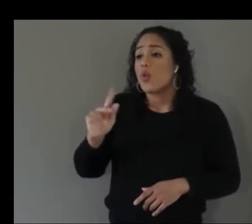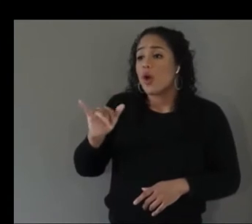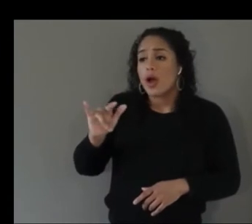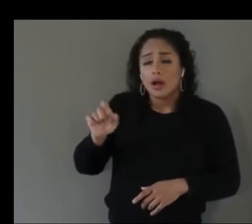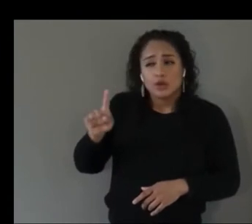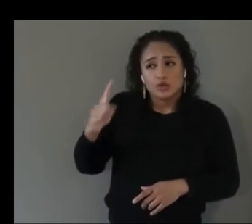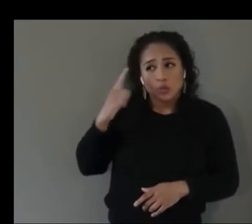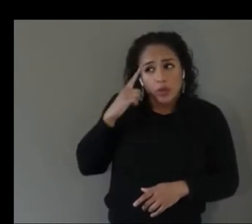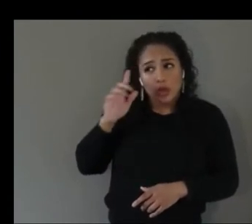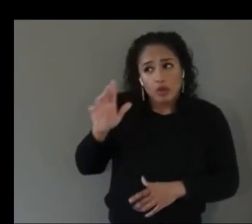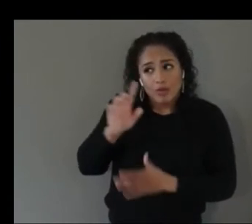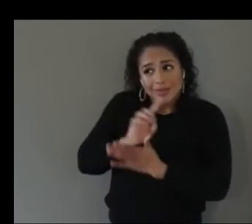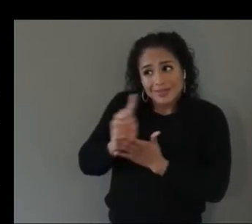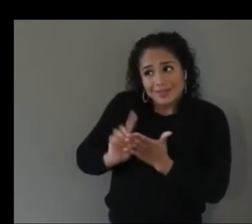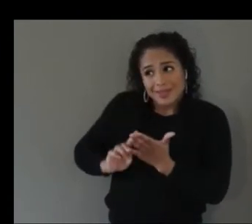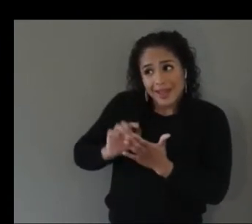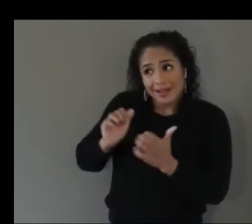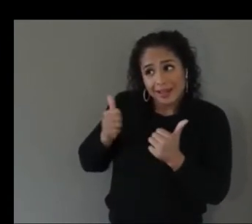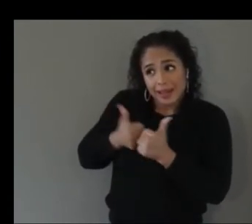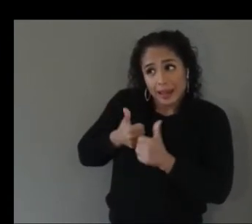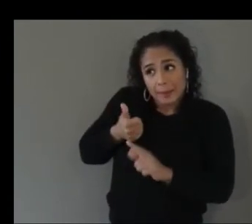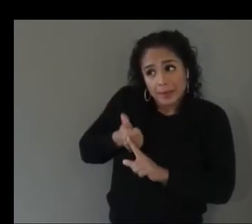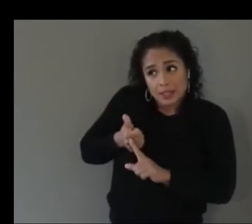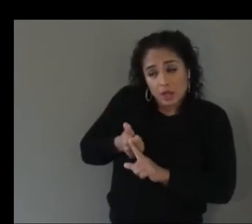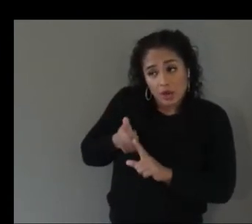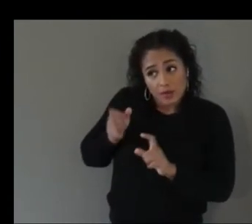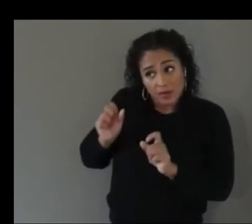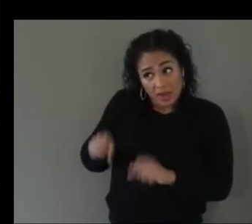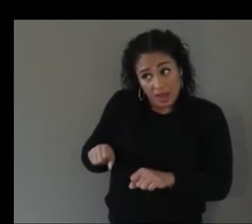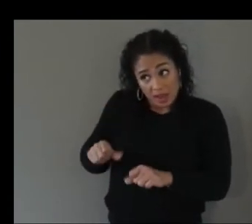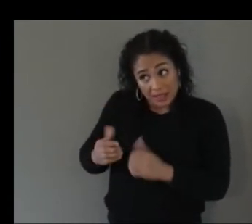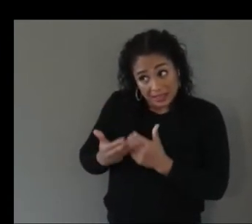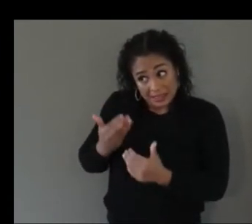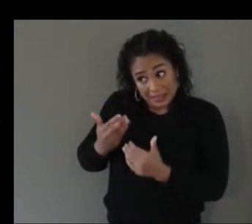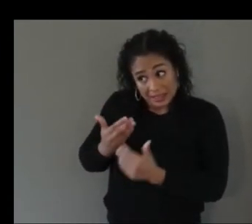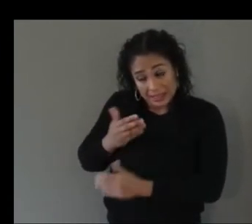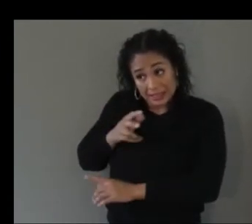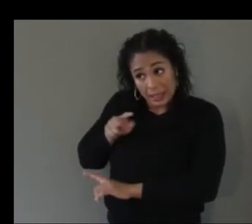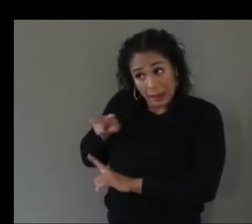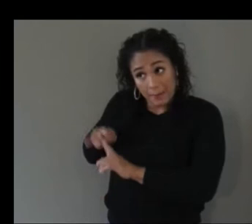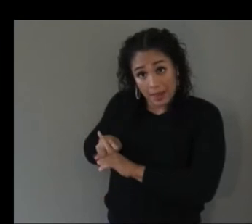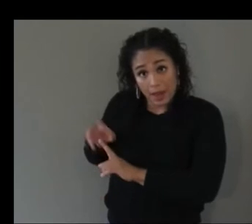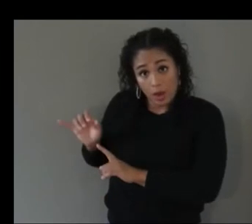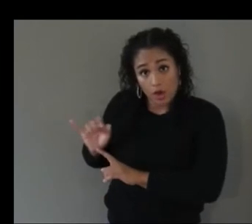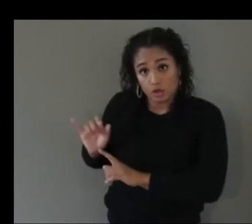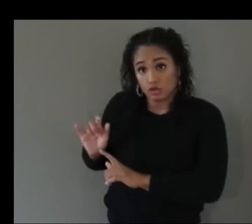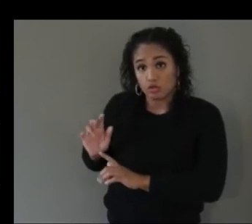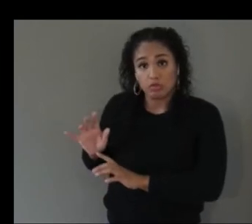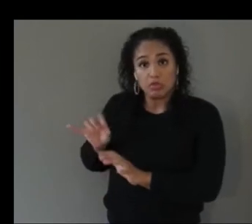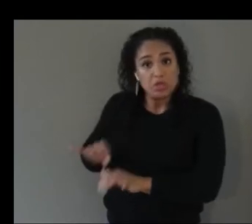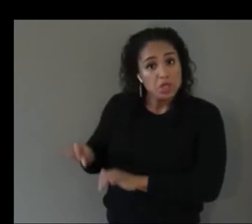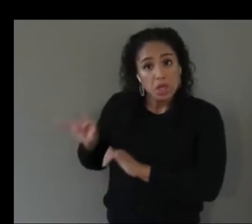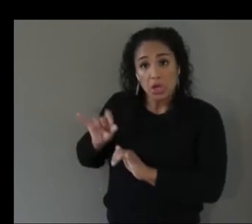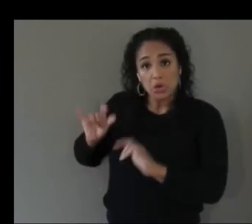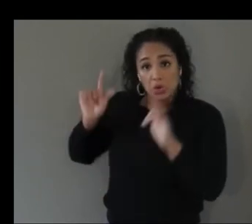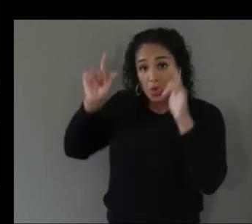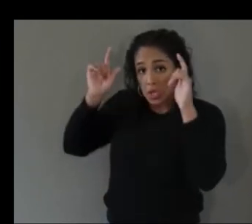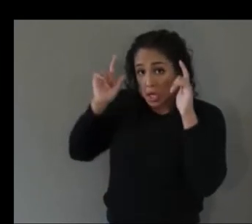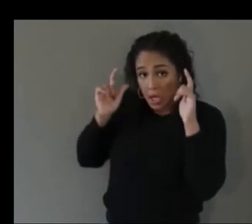easily applicable to ah like kind of a standard off-the-shelf headset vr system or do you think